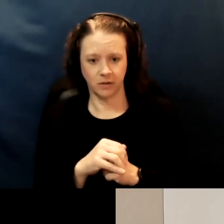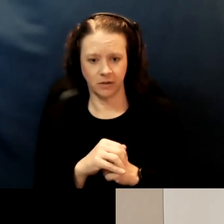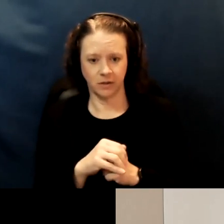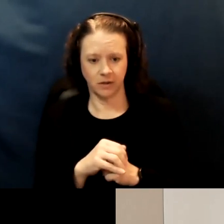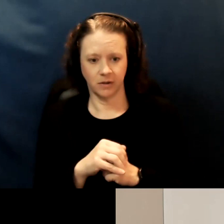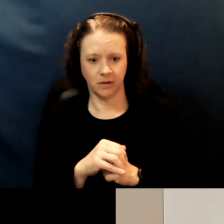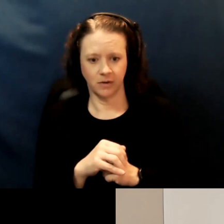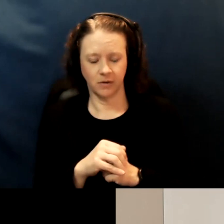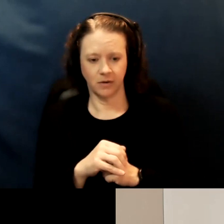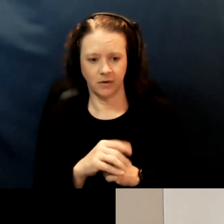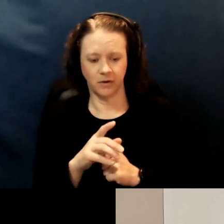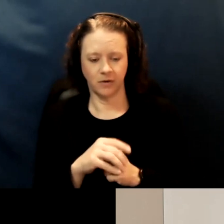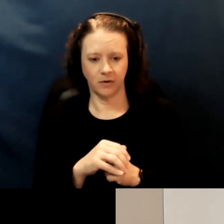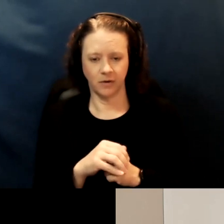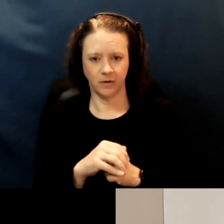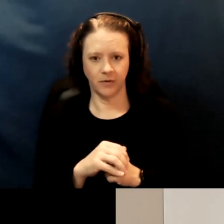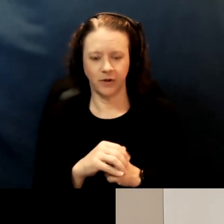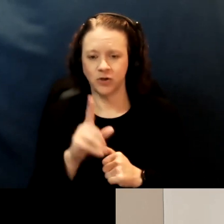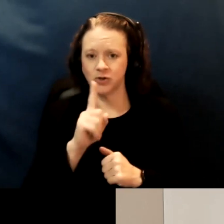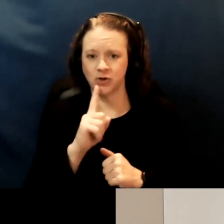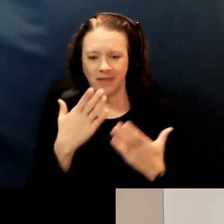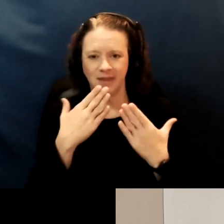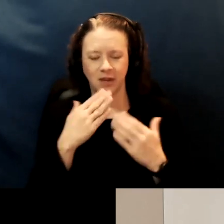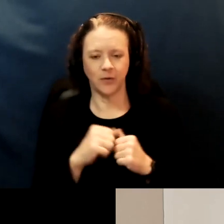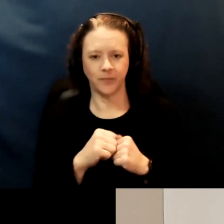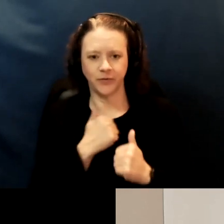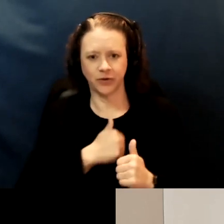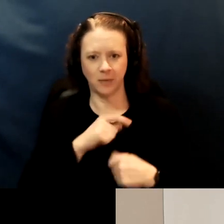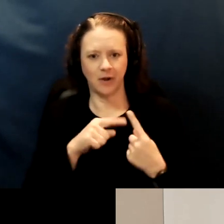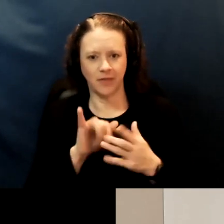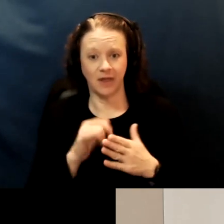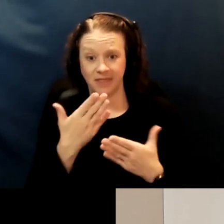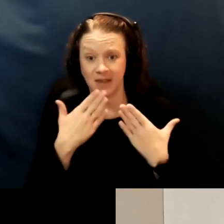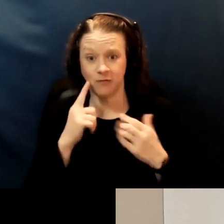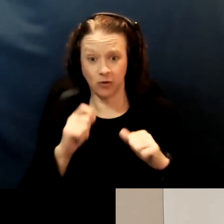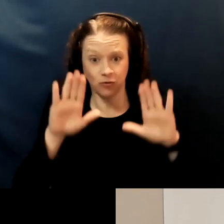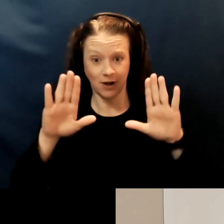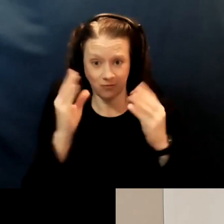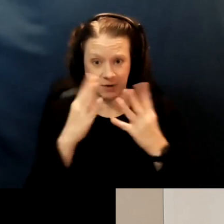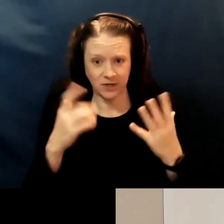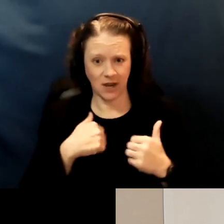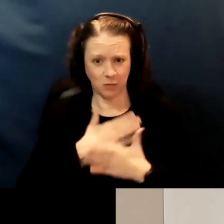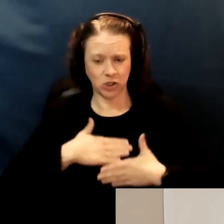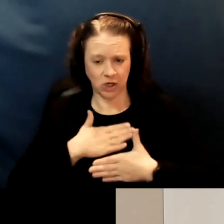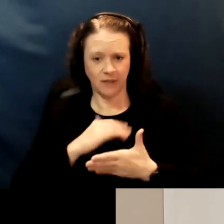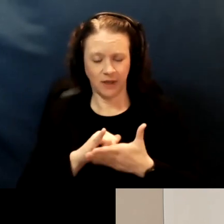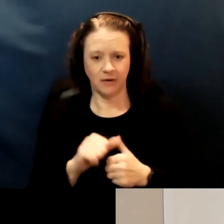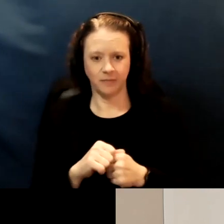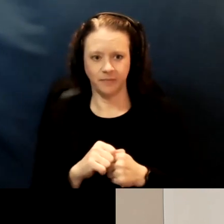You have to unmute yourself. [Leah] Sure. Thank you. Sorry about that. Thanks for all the great information. I really appreciate it. I'm in San Mateo County,